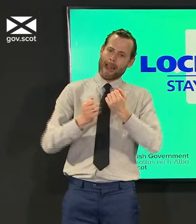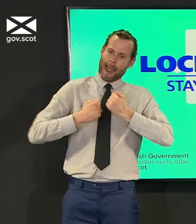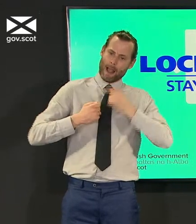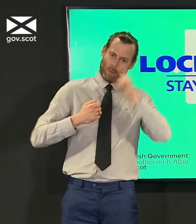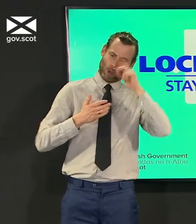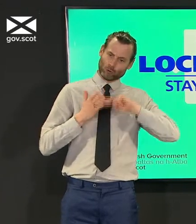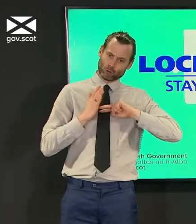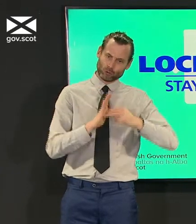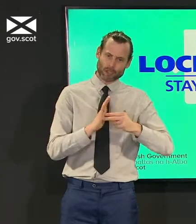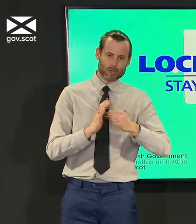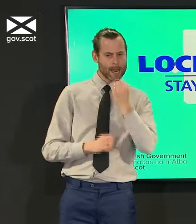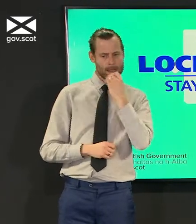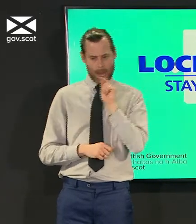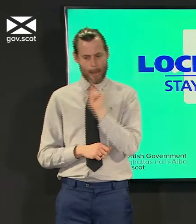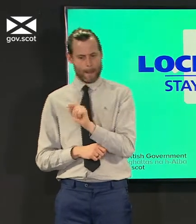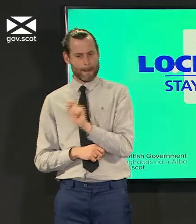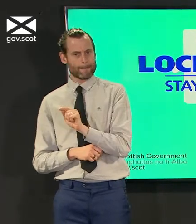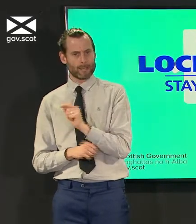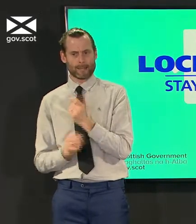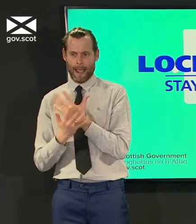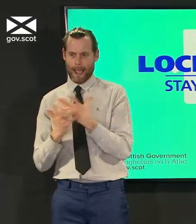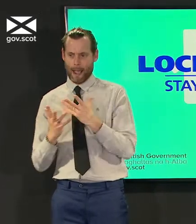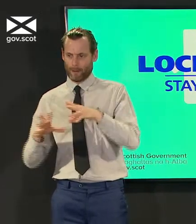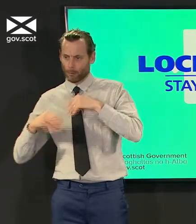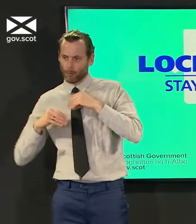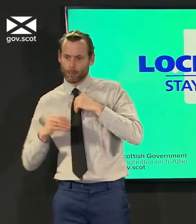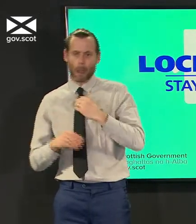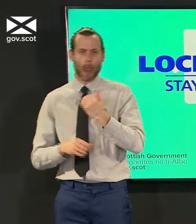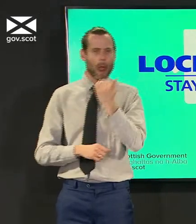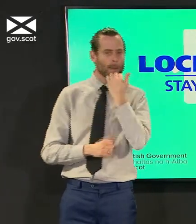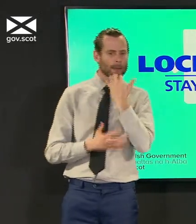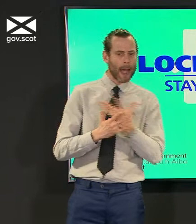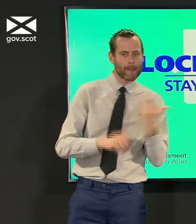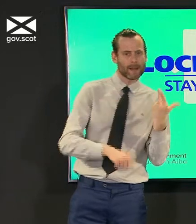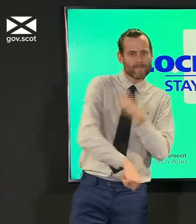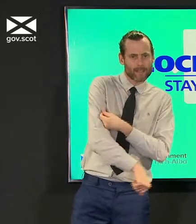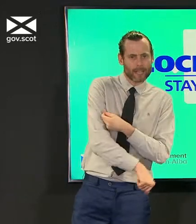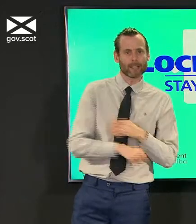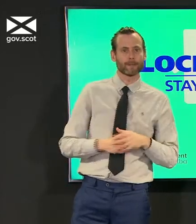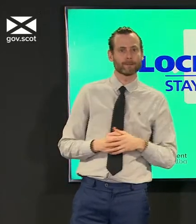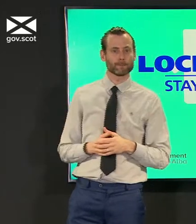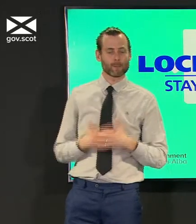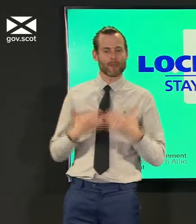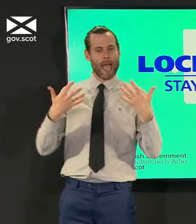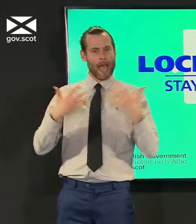are going what we're doing about vaccination how do we for example today all four nations